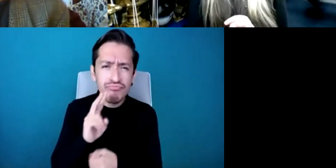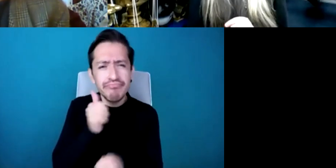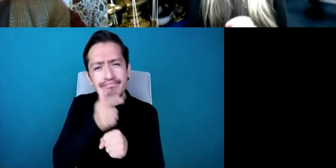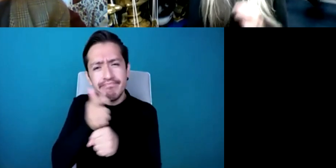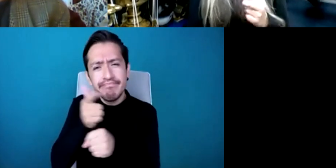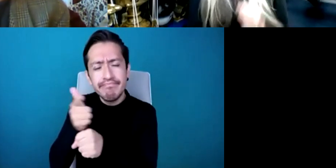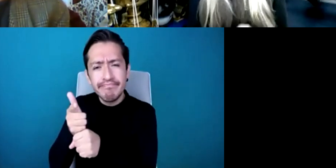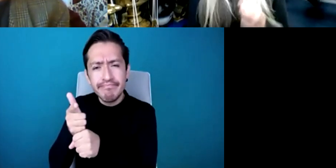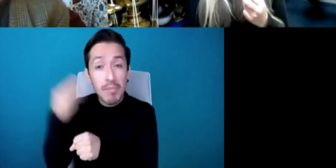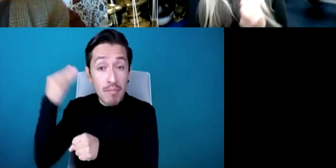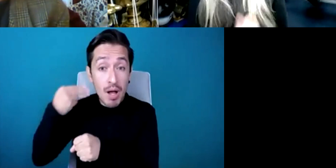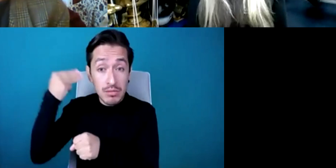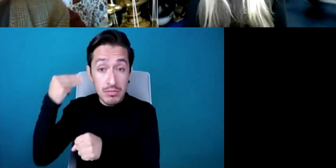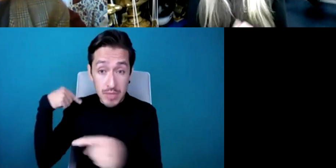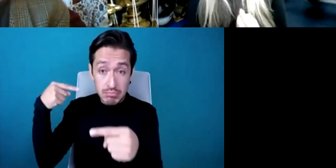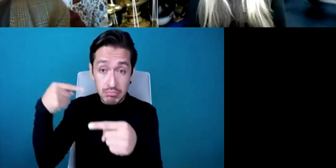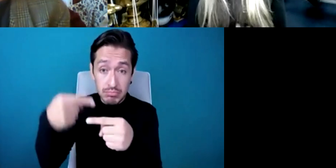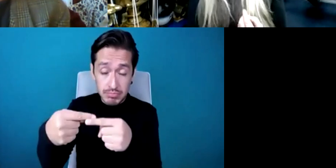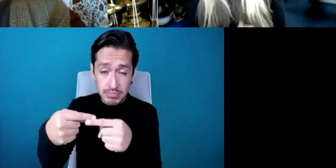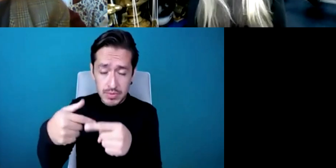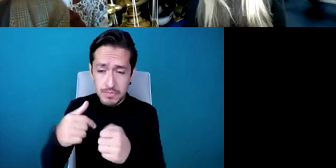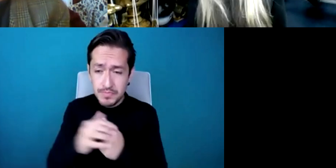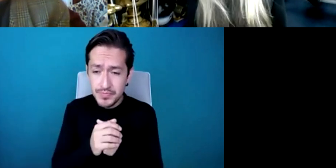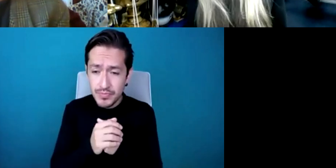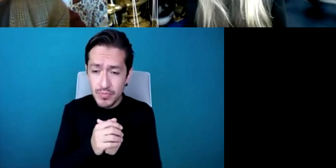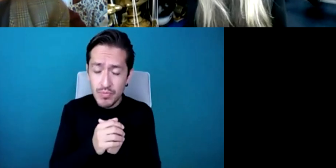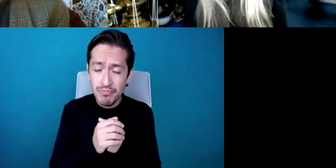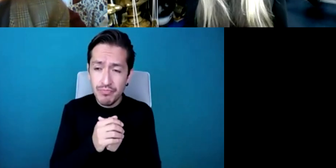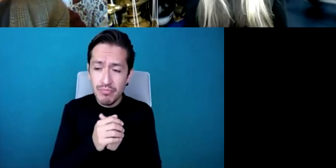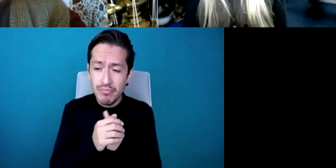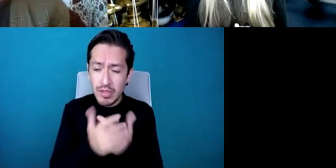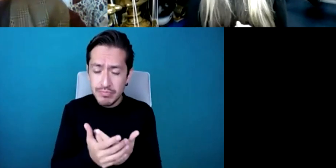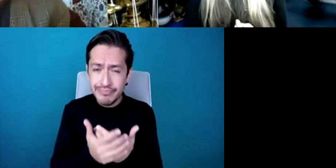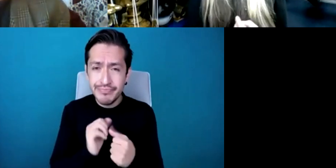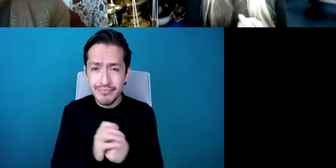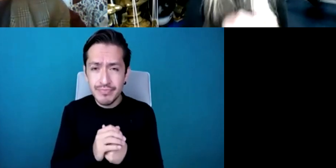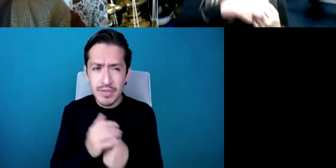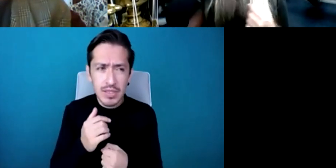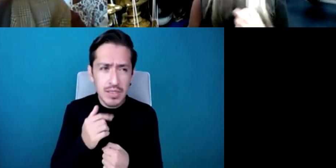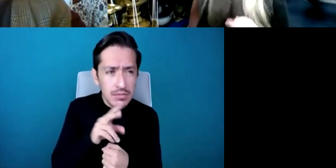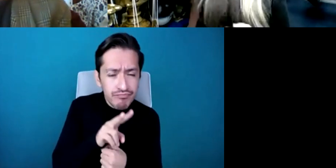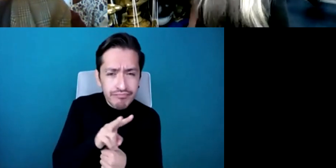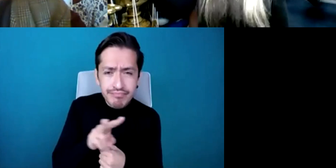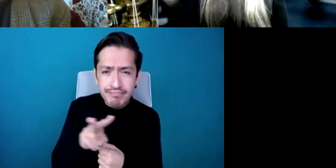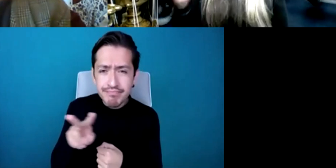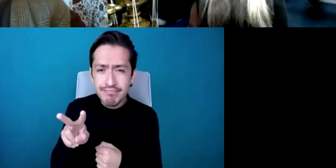is that we've really been listening to people's stories more I found that our whole concept and